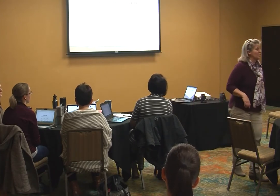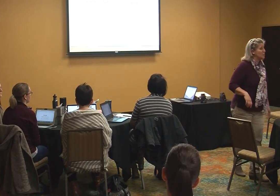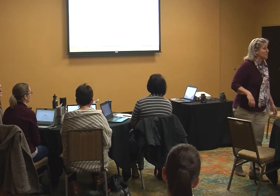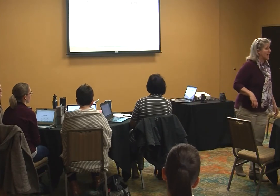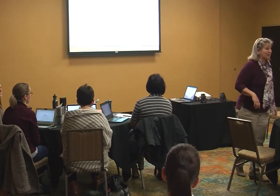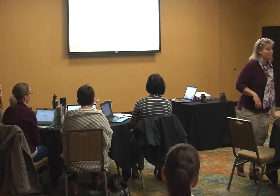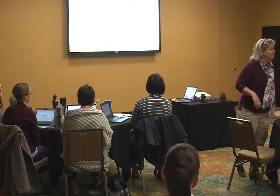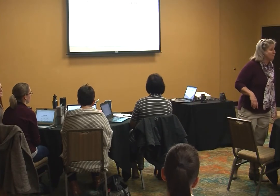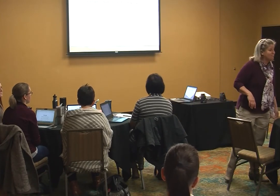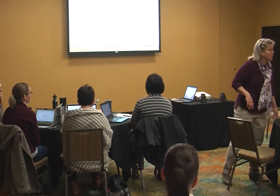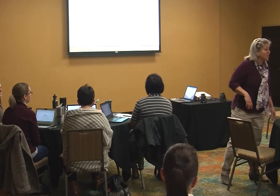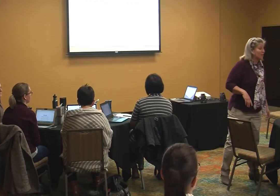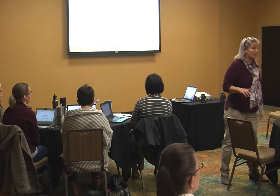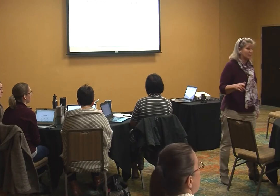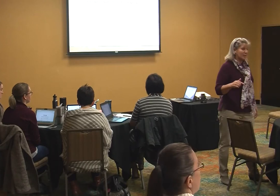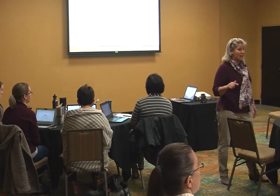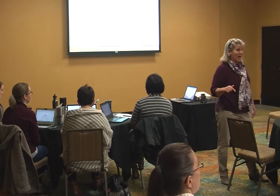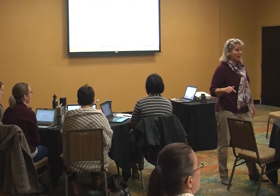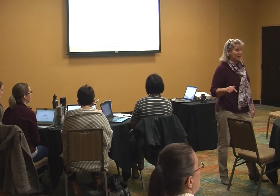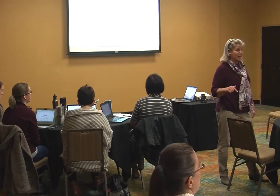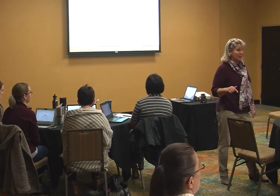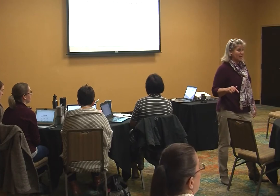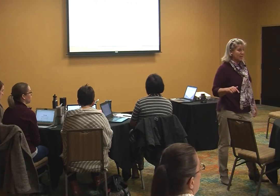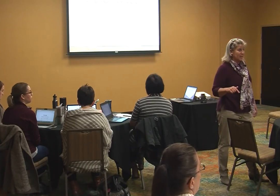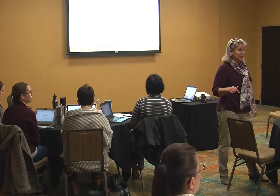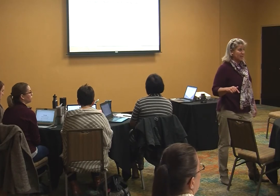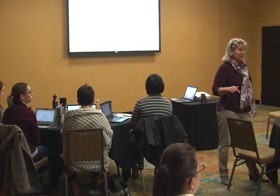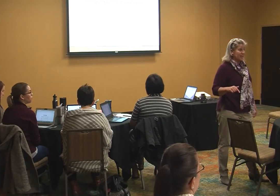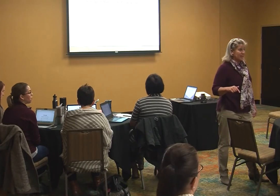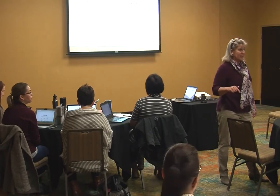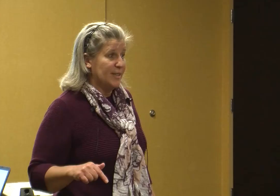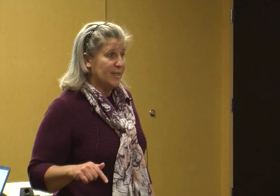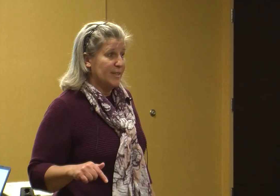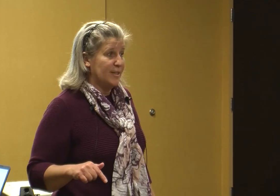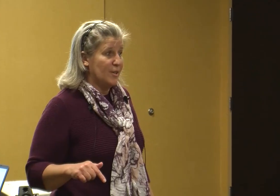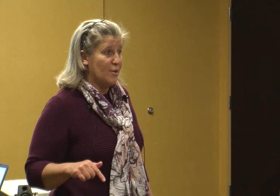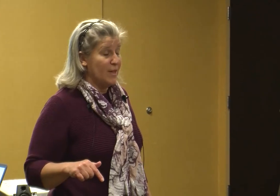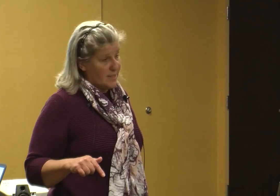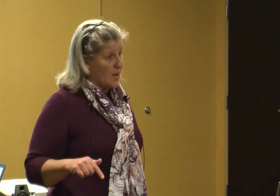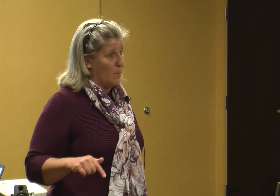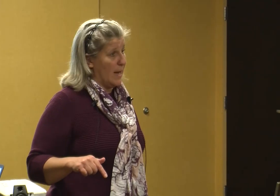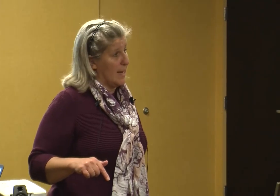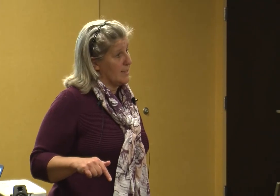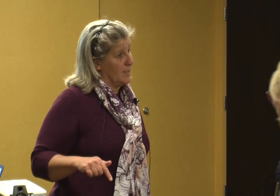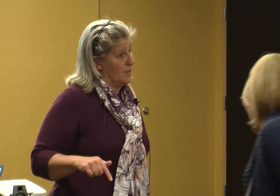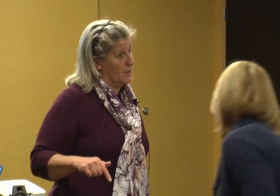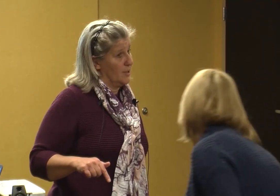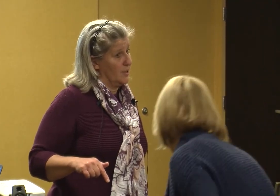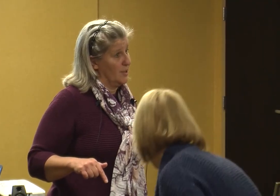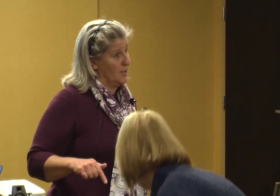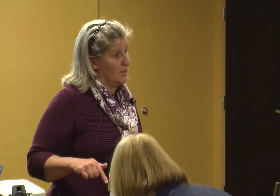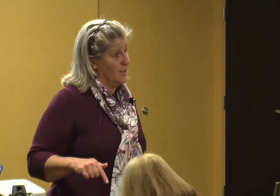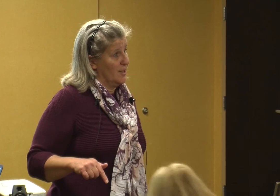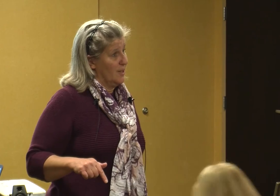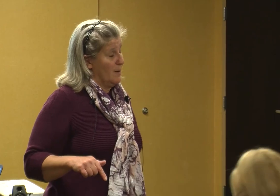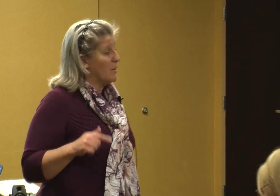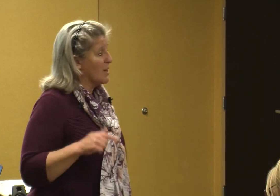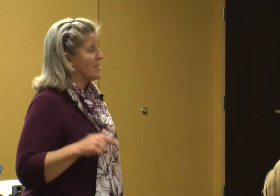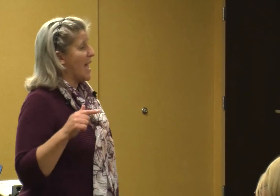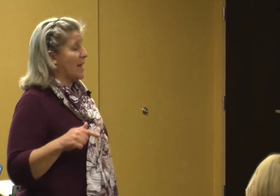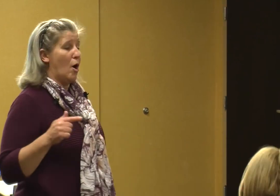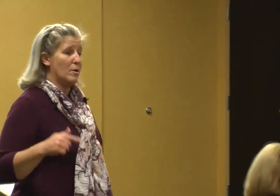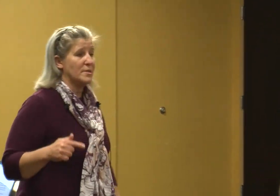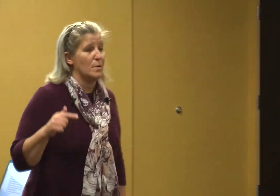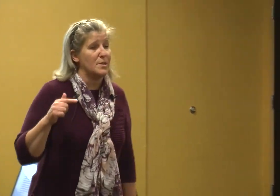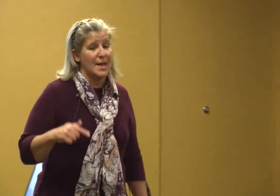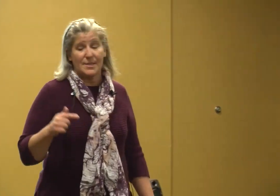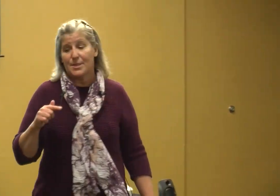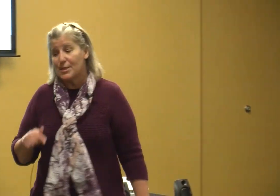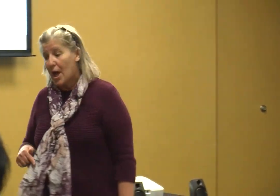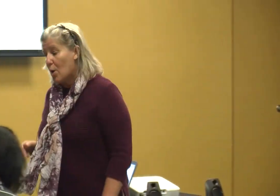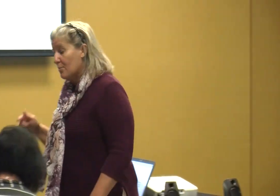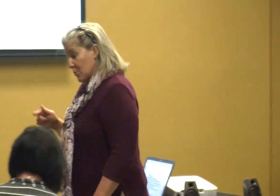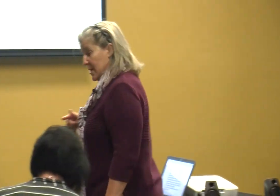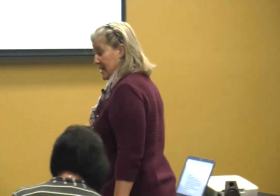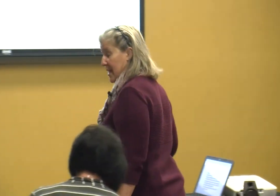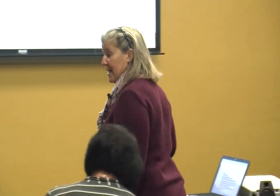to say mmm you're not going to do that then so be it because that also sets the tone for these kids